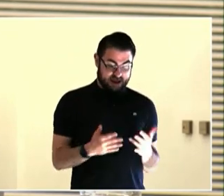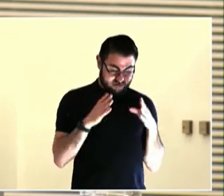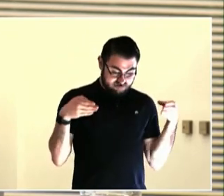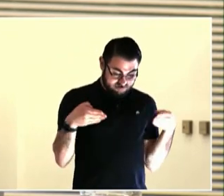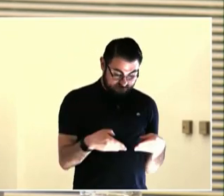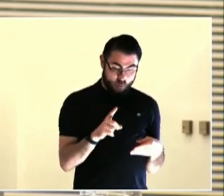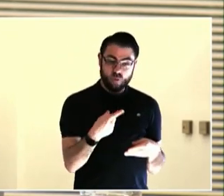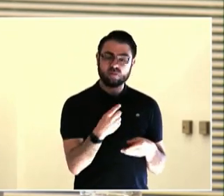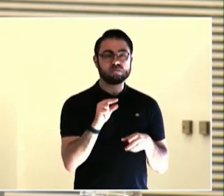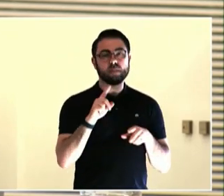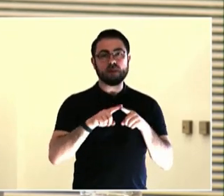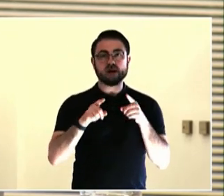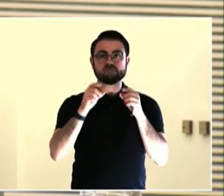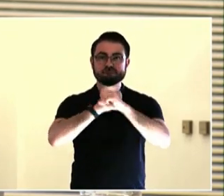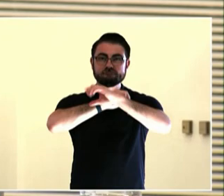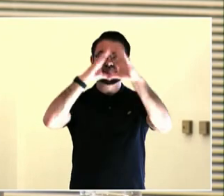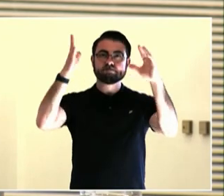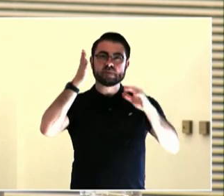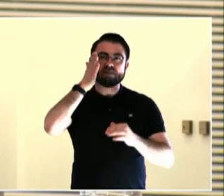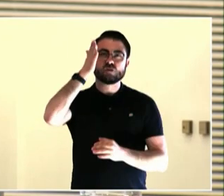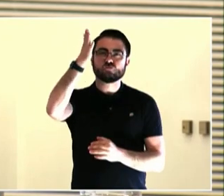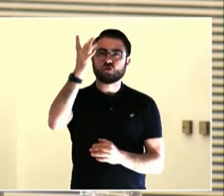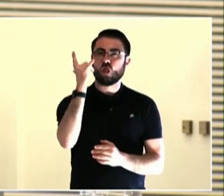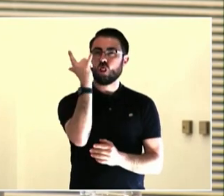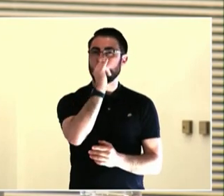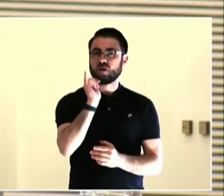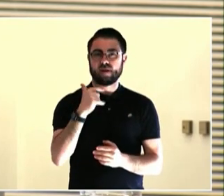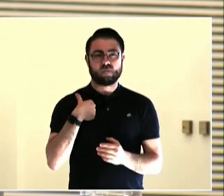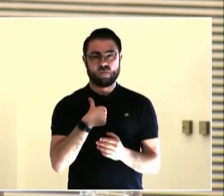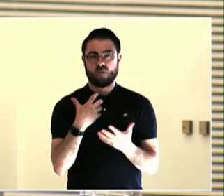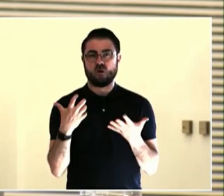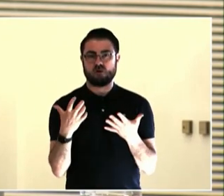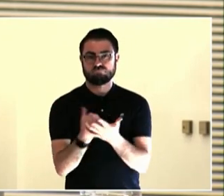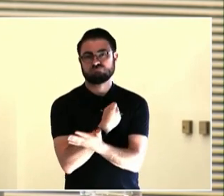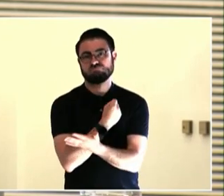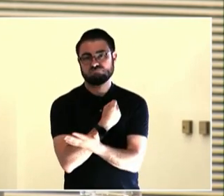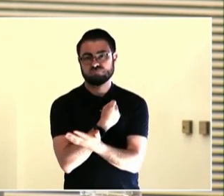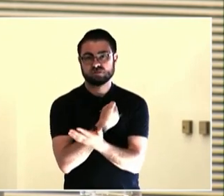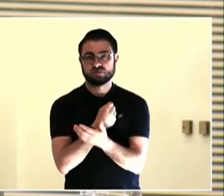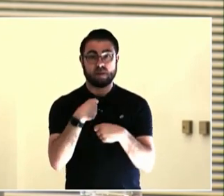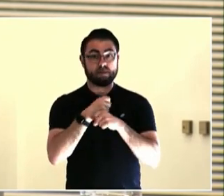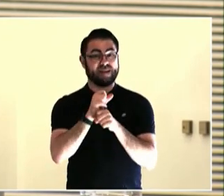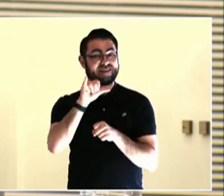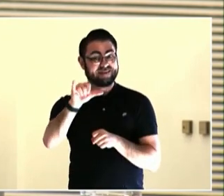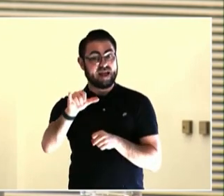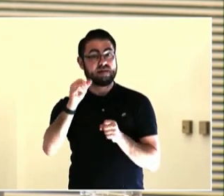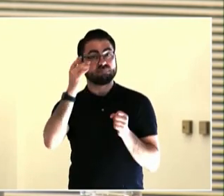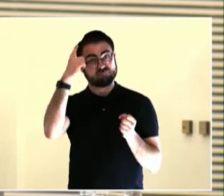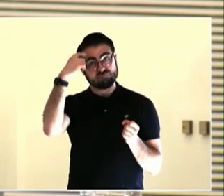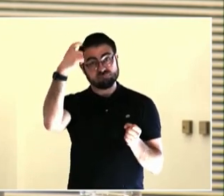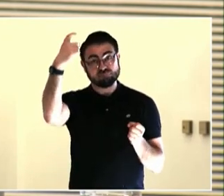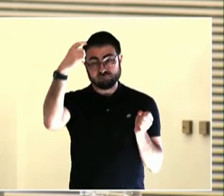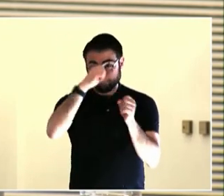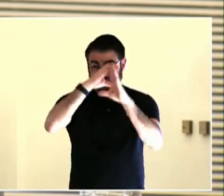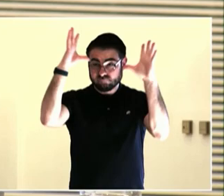resources that their nonprofit is offering because they can't make ends meet, you know. Yes, it's quota funds, summer